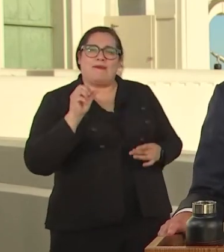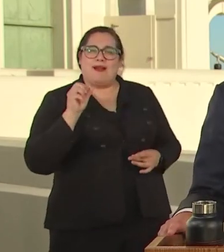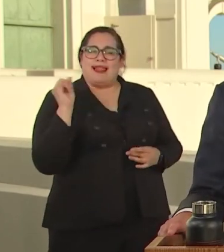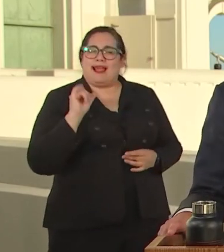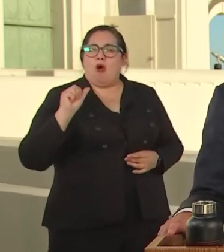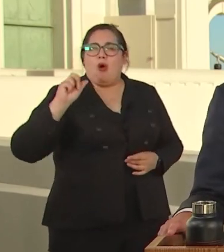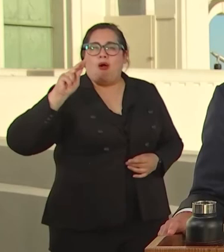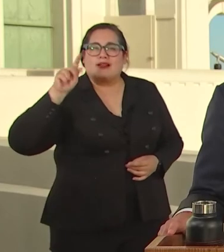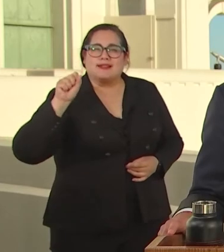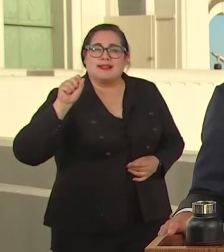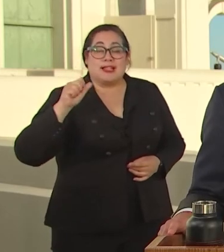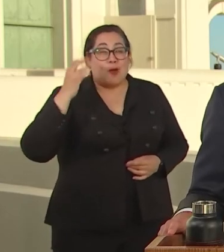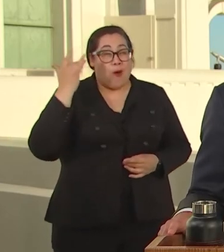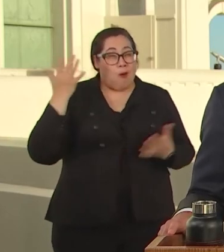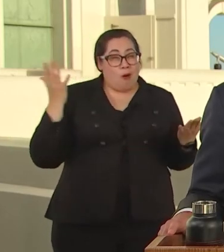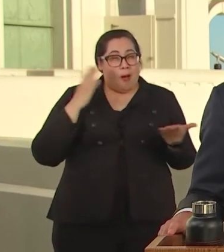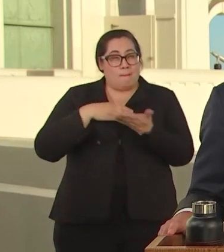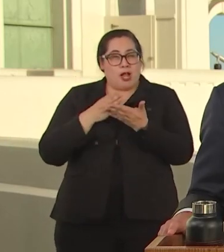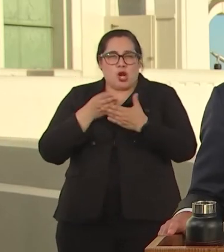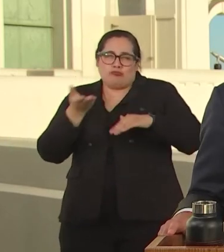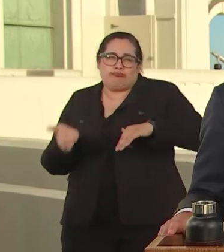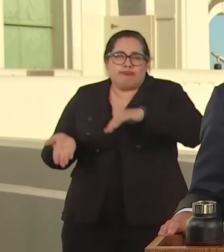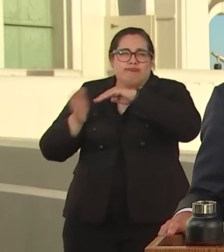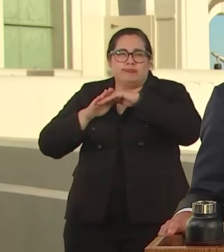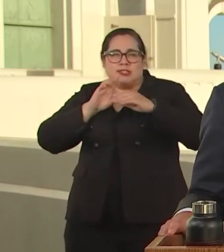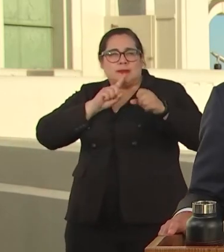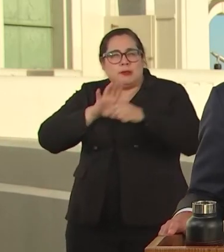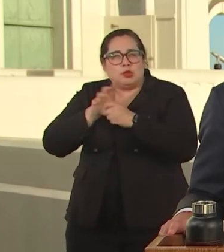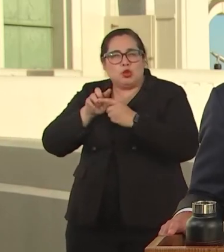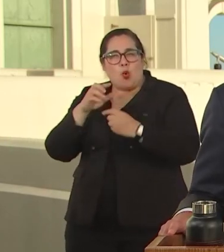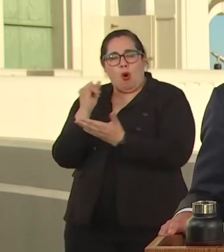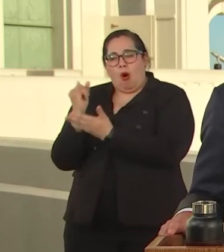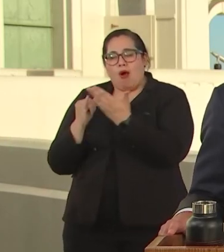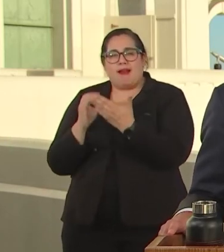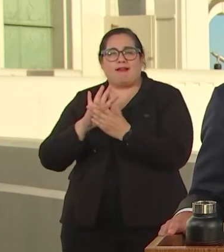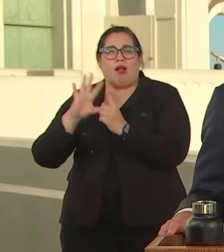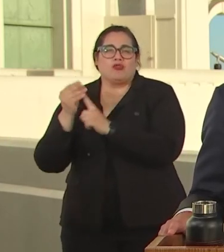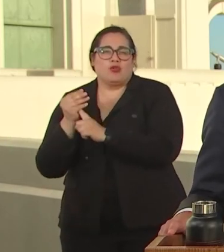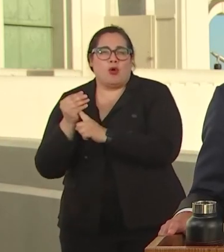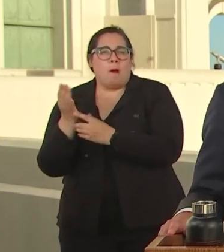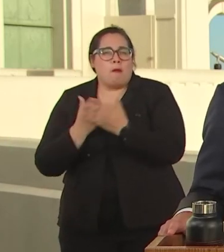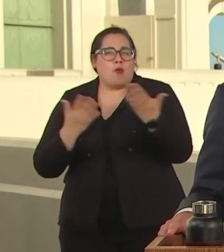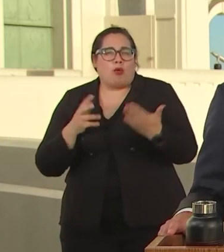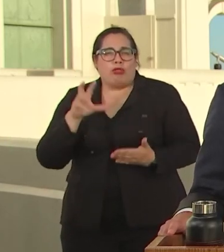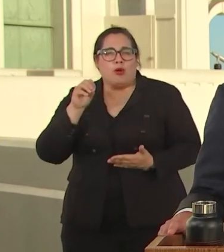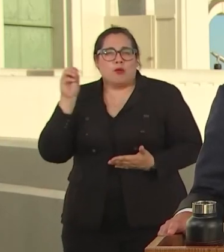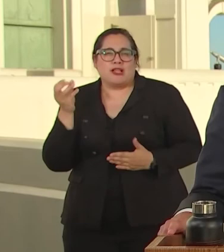BUDGET TO ART AND CULTURE, 30% BOOST WE'RE GOING TO WORK WITH